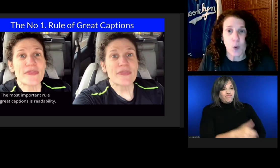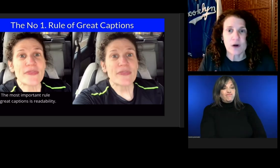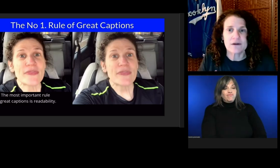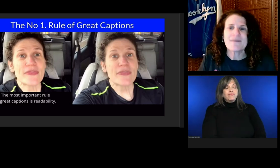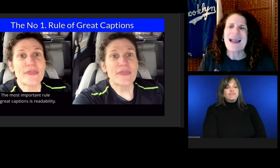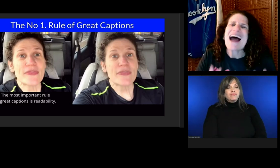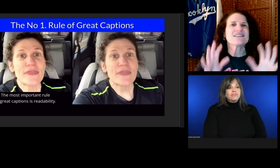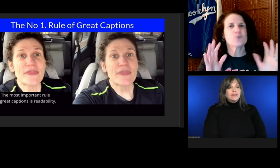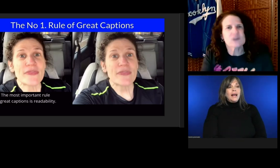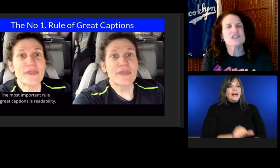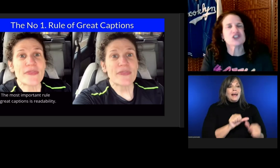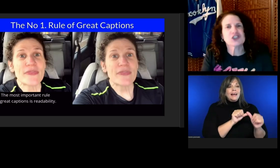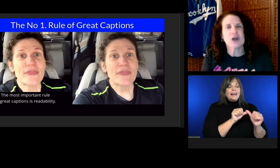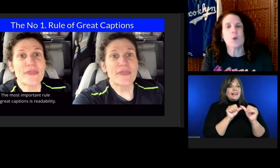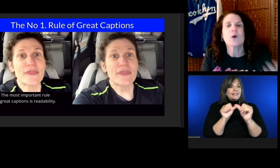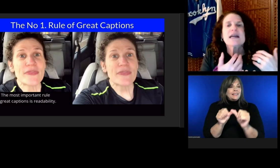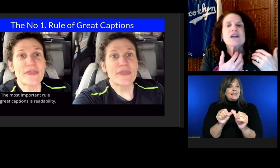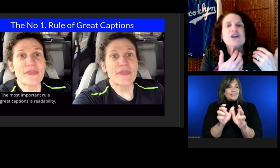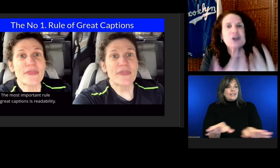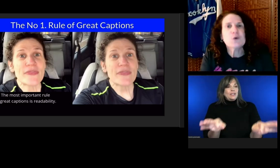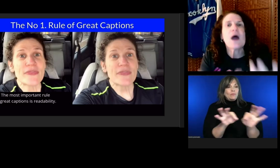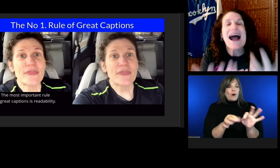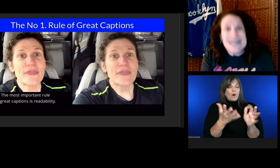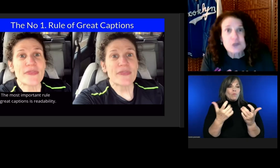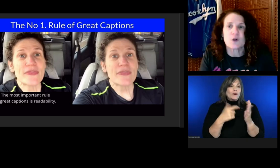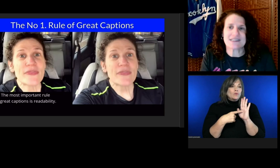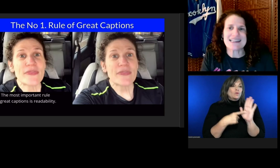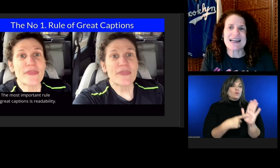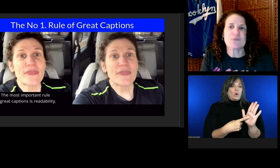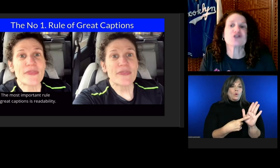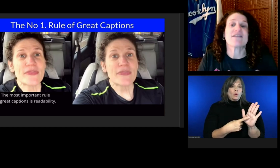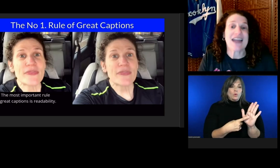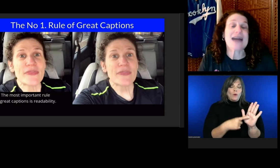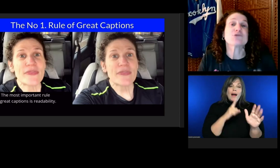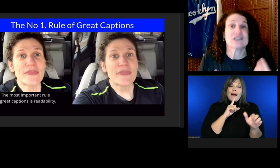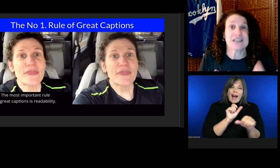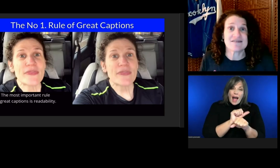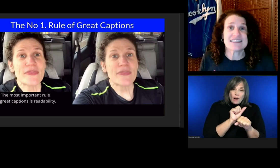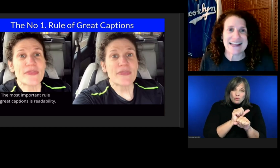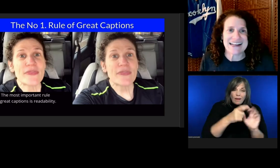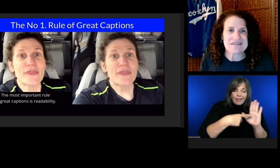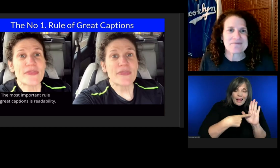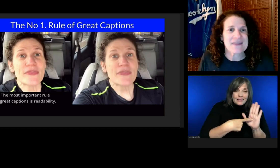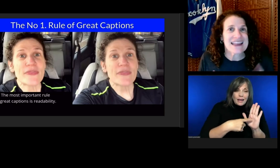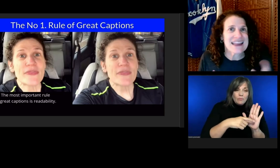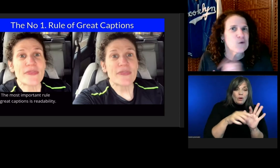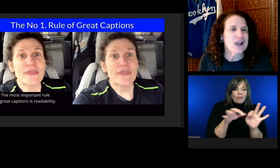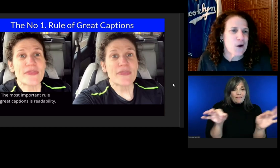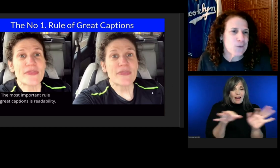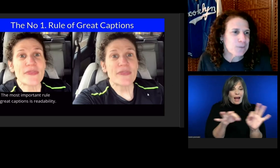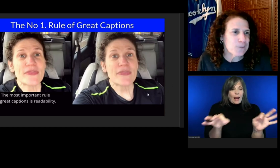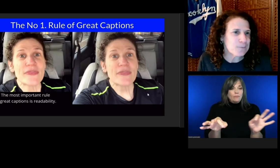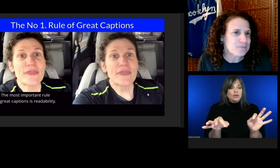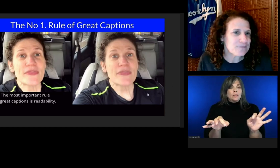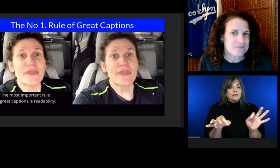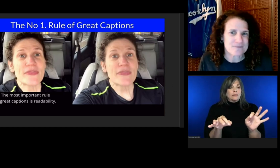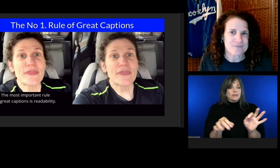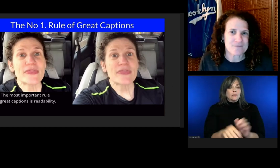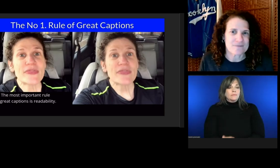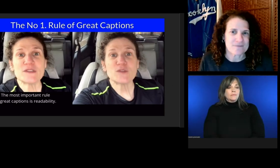I just wanted to show you actual examples of captions. Here we go.